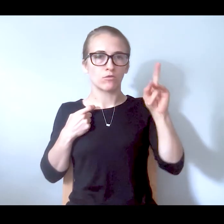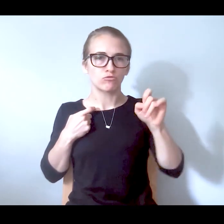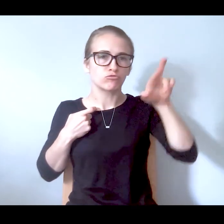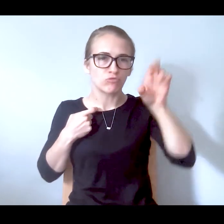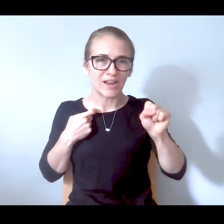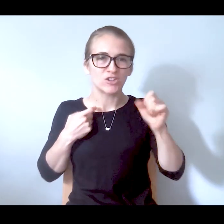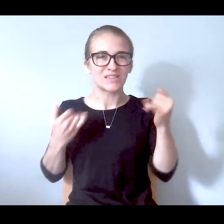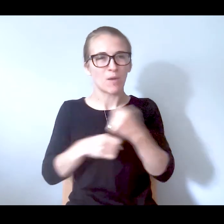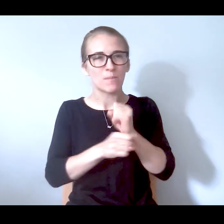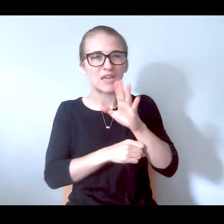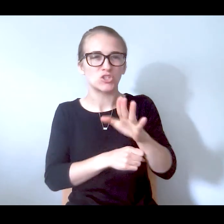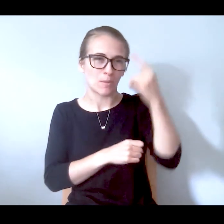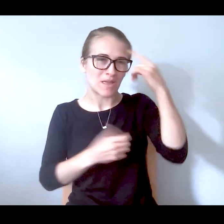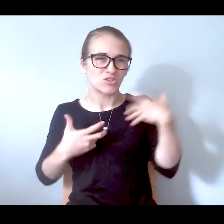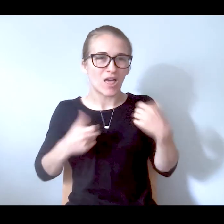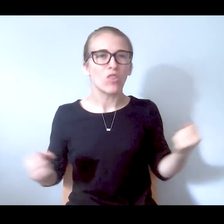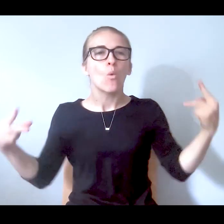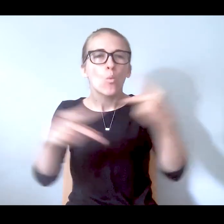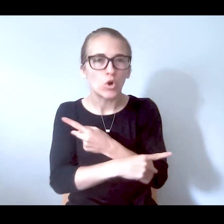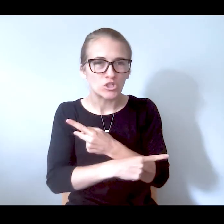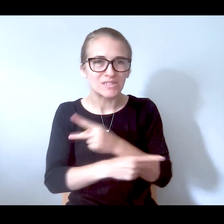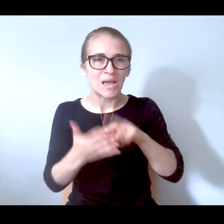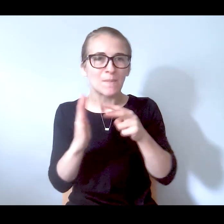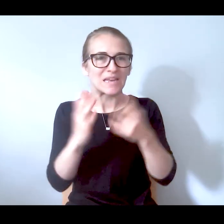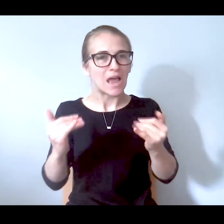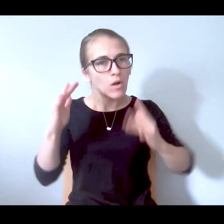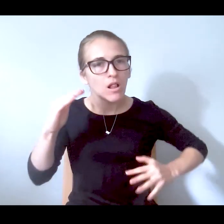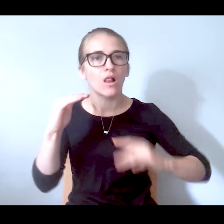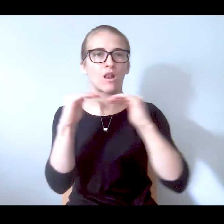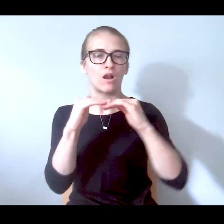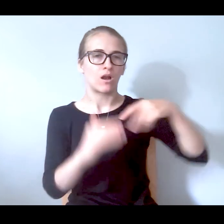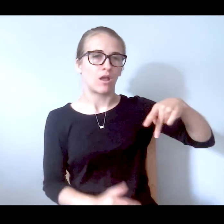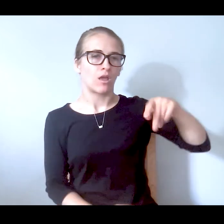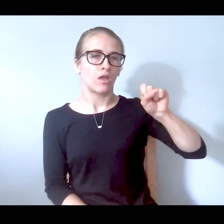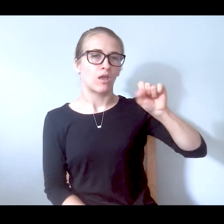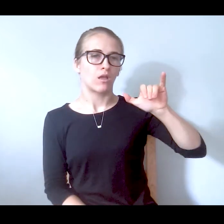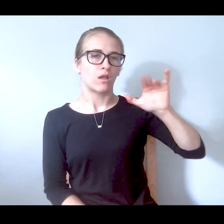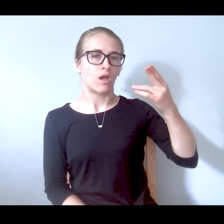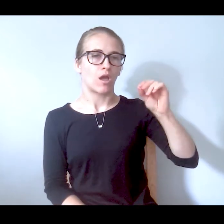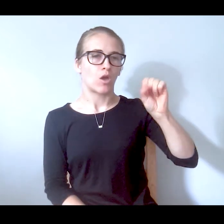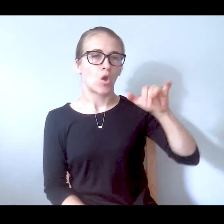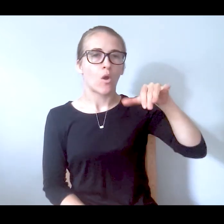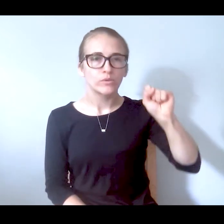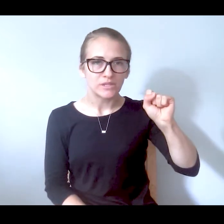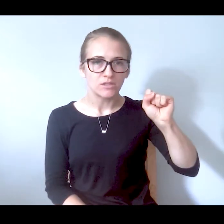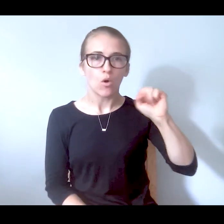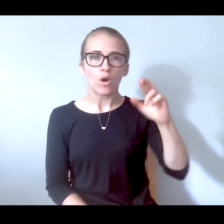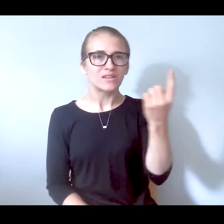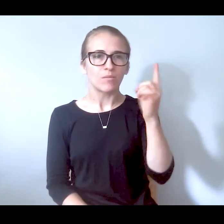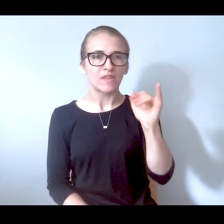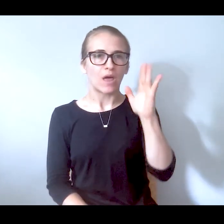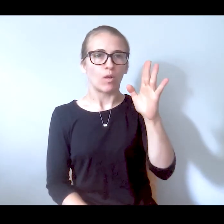experienced as Rikers it's exacerbate your condition